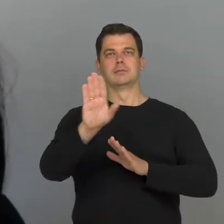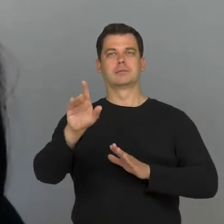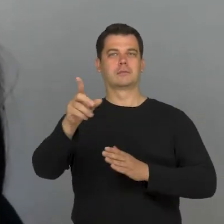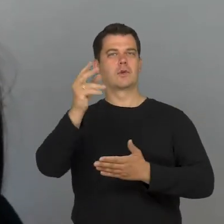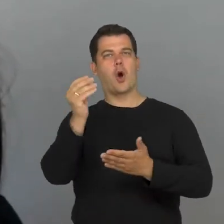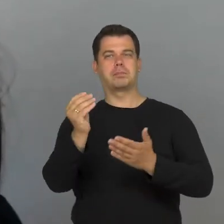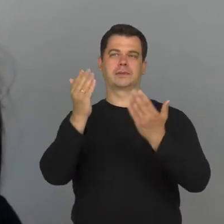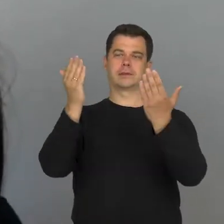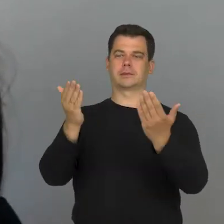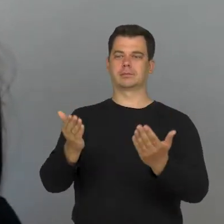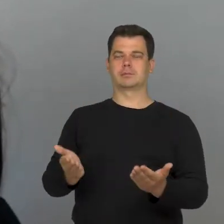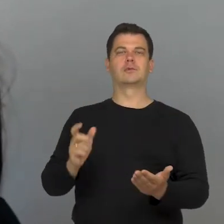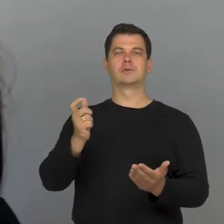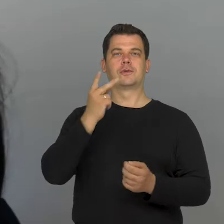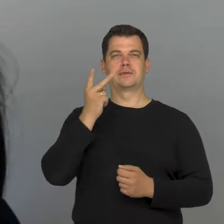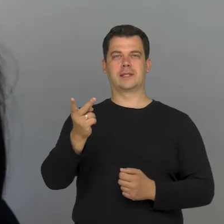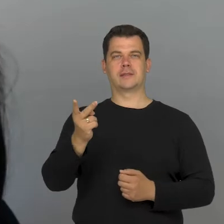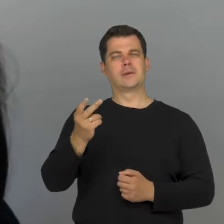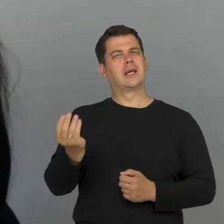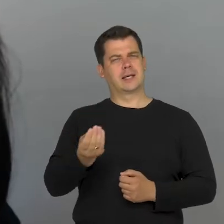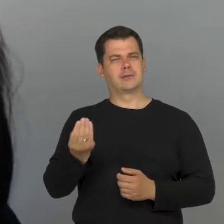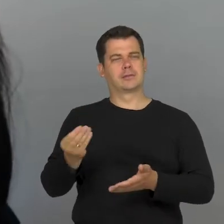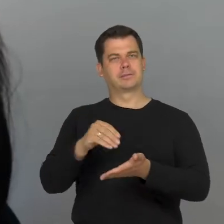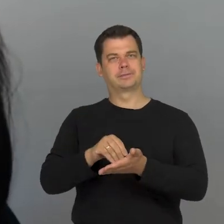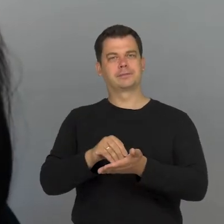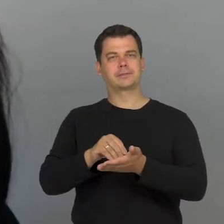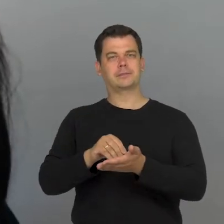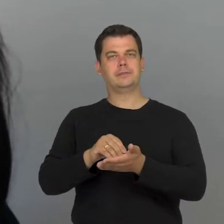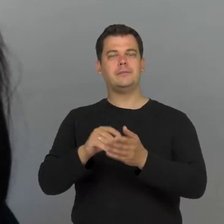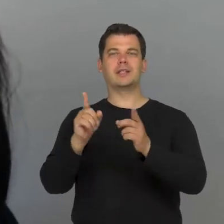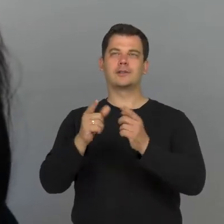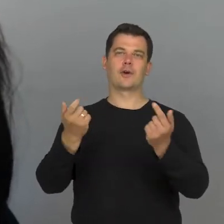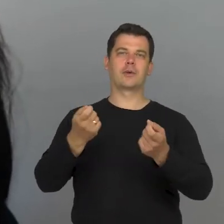Another thing that we use to provoke is the fact we tackle a taboo subject